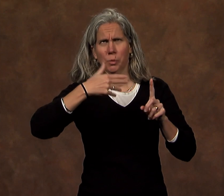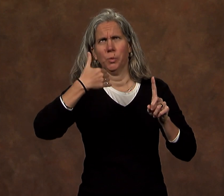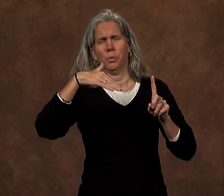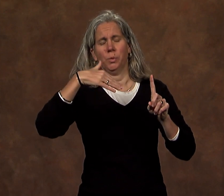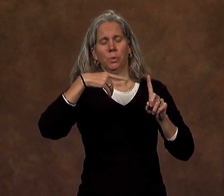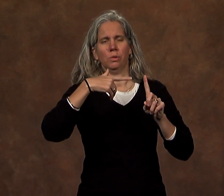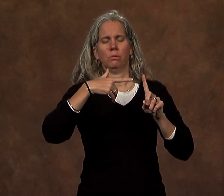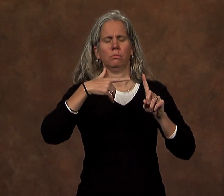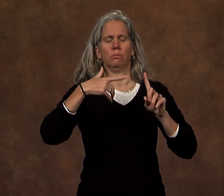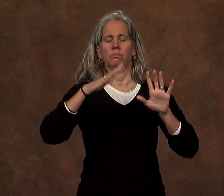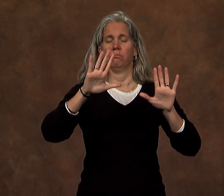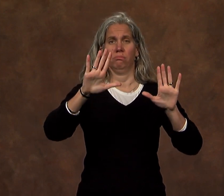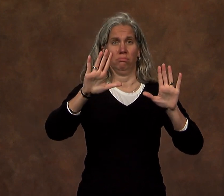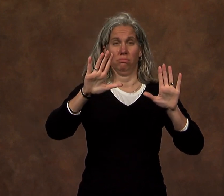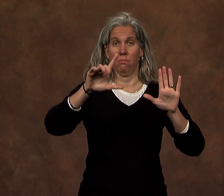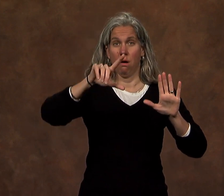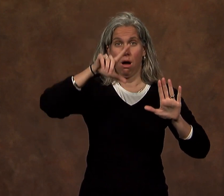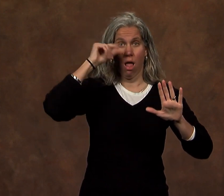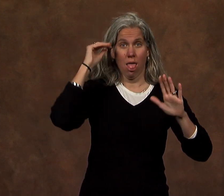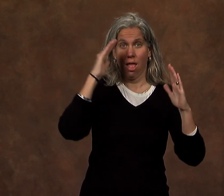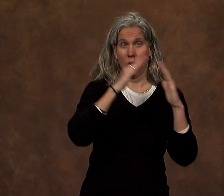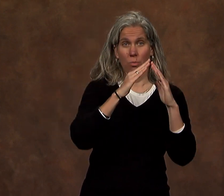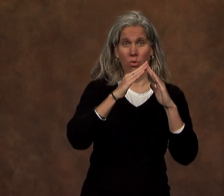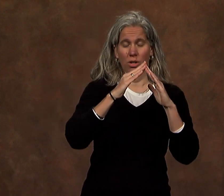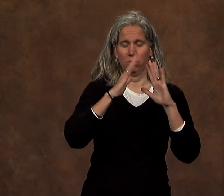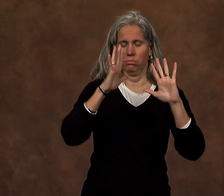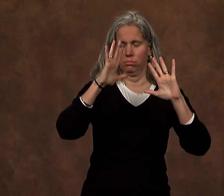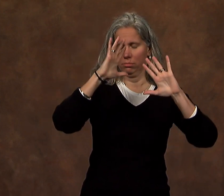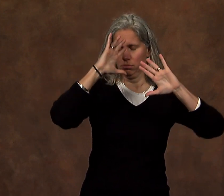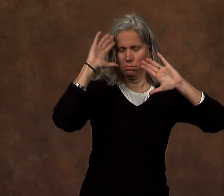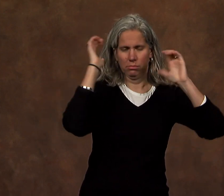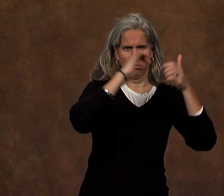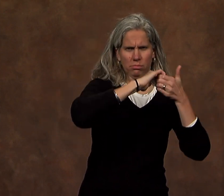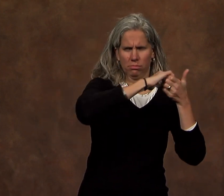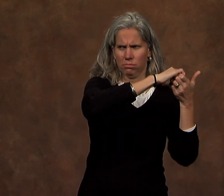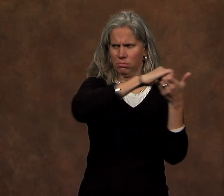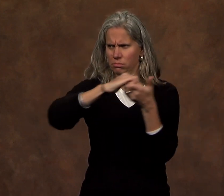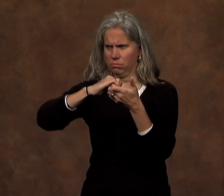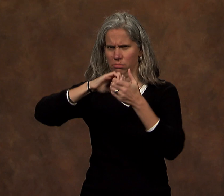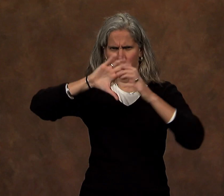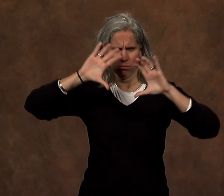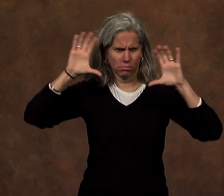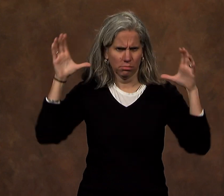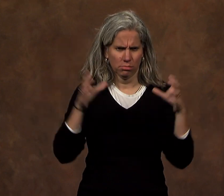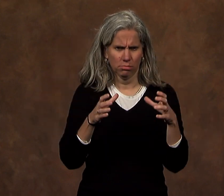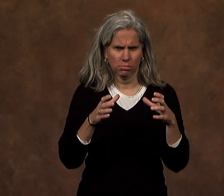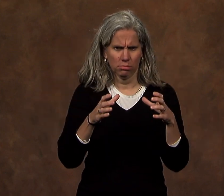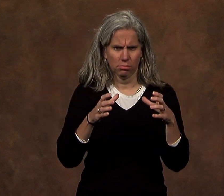our reputation was called into question. But the campus community